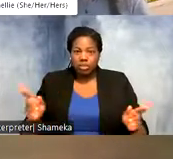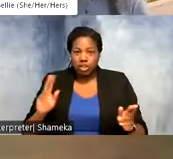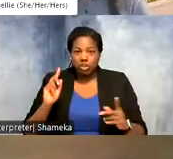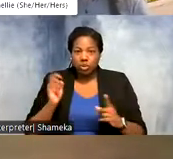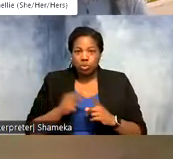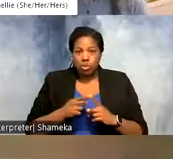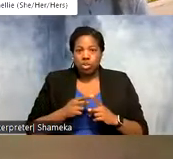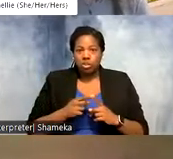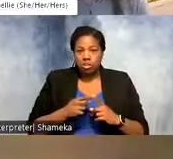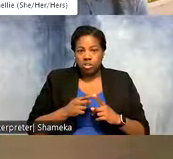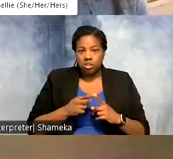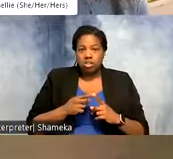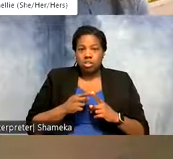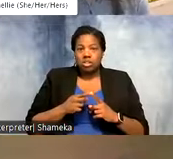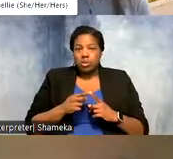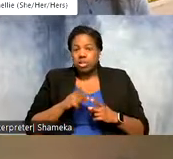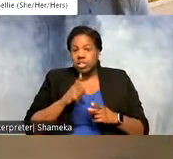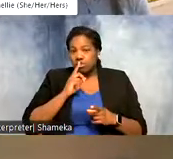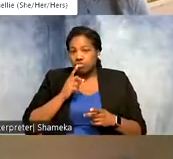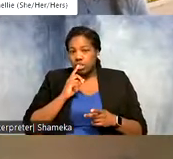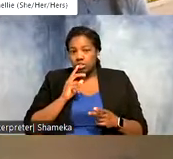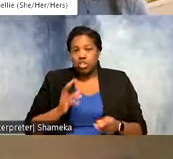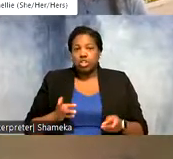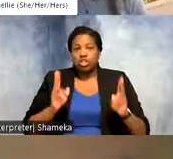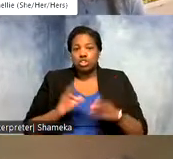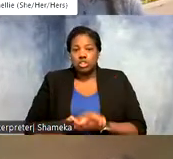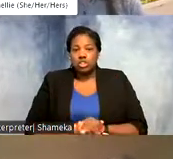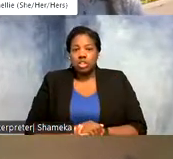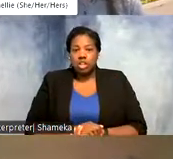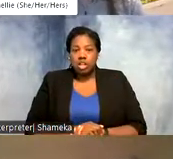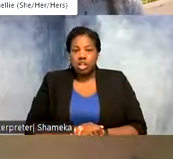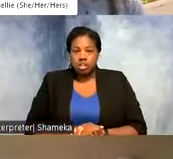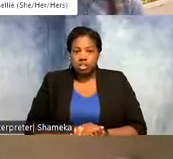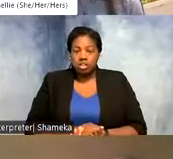question that's really urgent about shorebirds comes up. >>Shellie: That's so cool! So again all of this